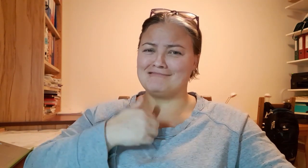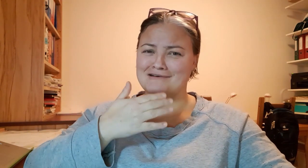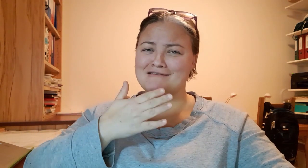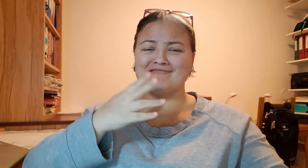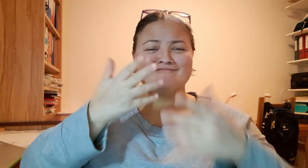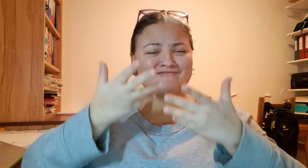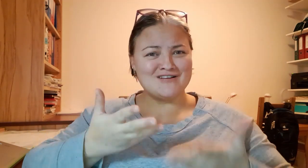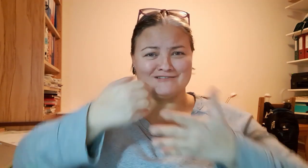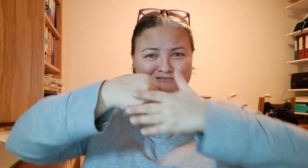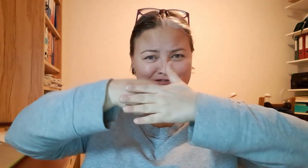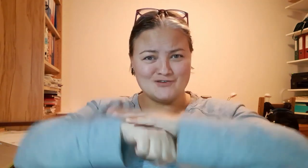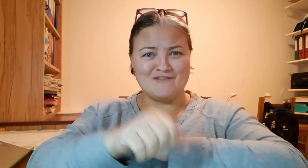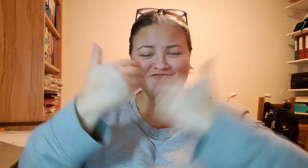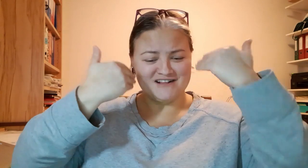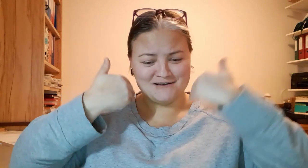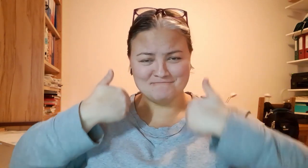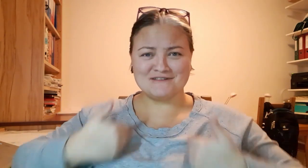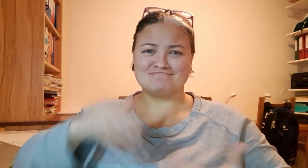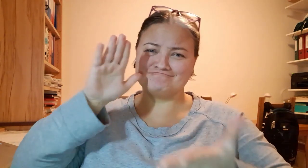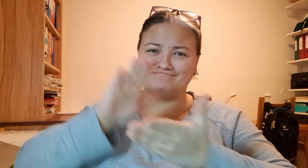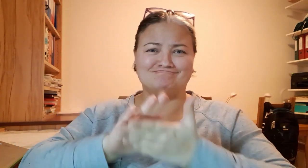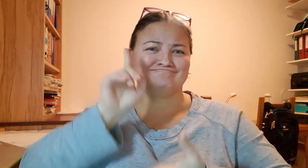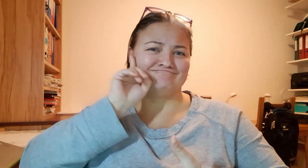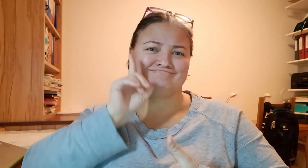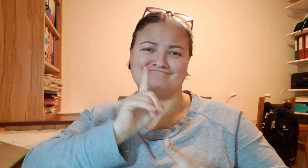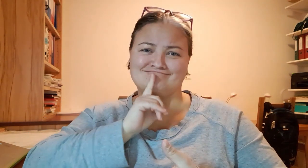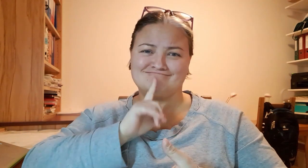I was born like this...this is who I am! I am deaf and want to stay that way.